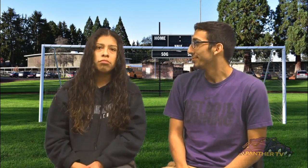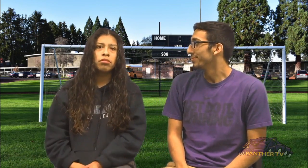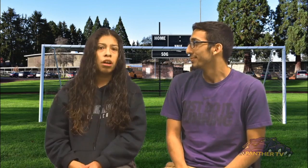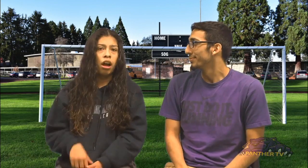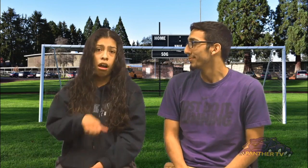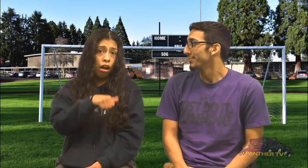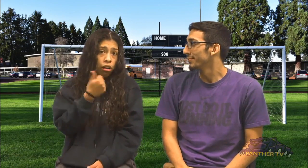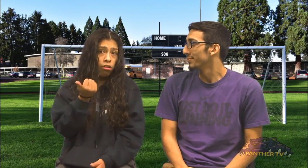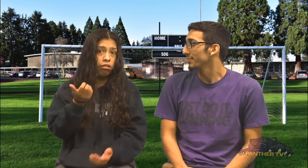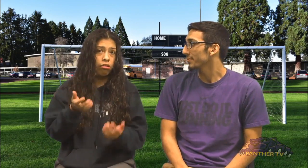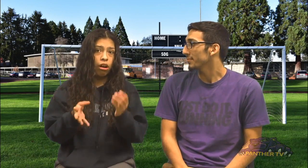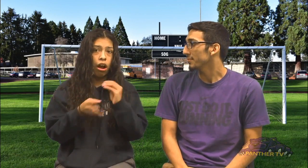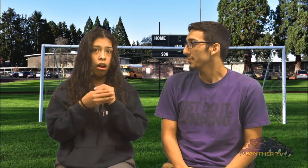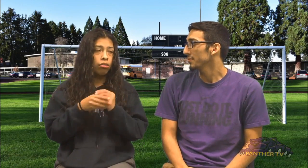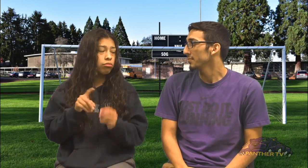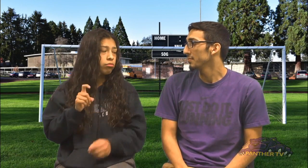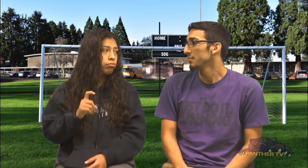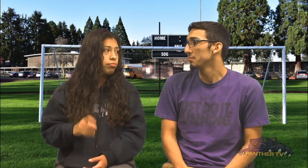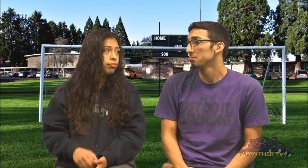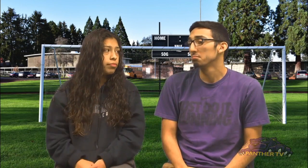Do you have anything to add to tell anybody who's watching?